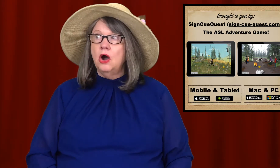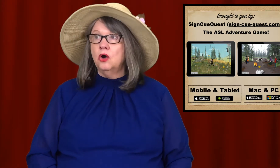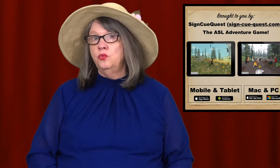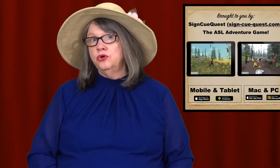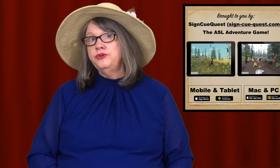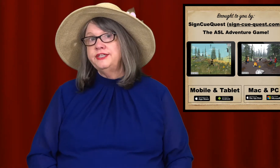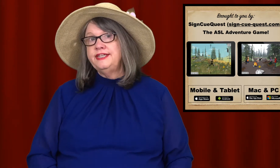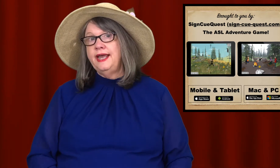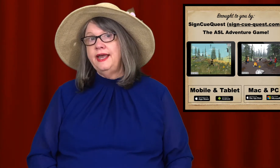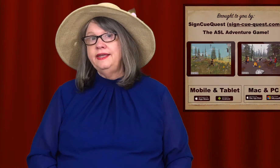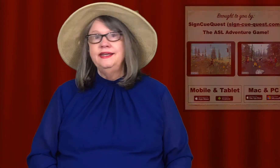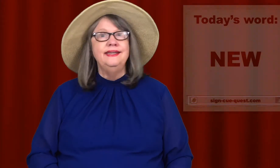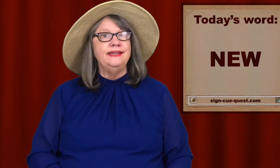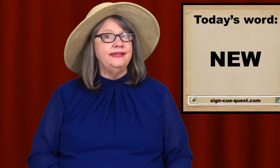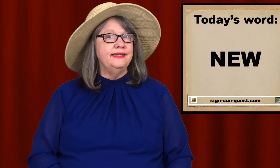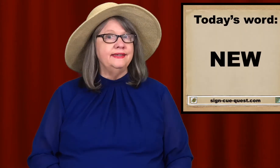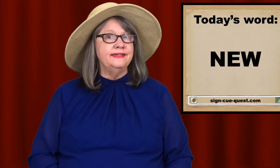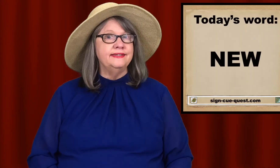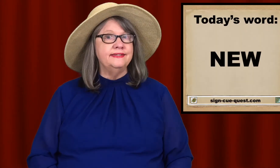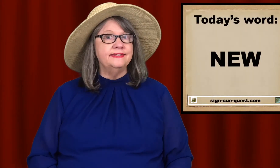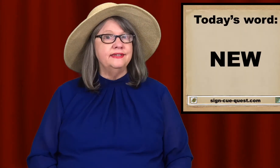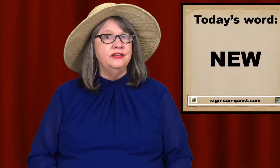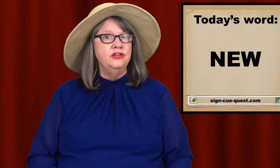Our word today is …